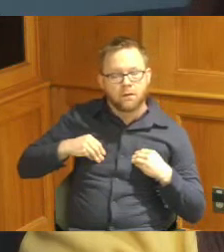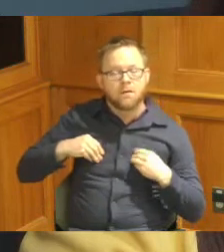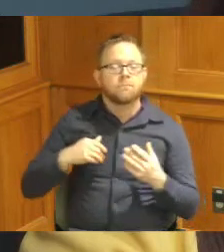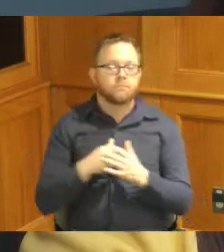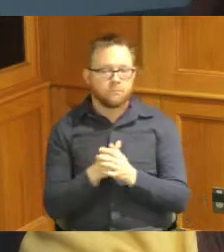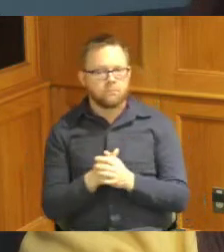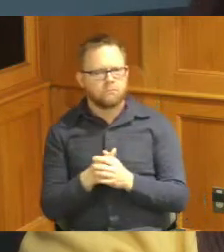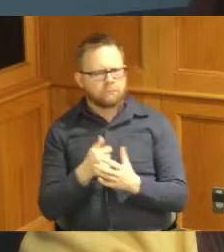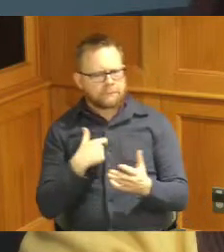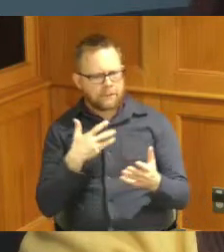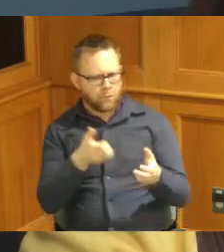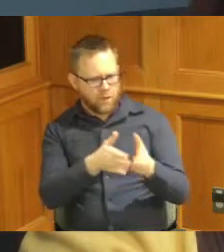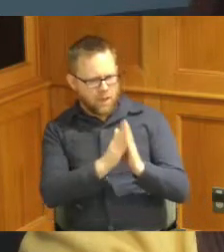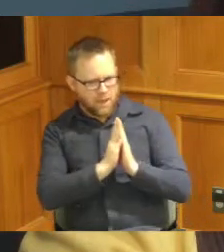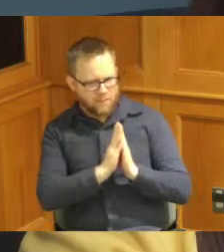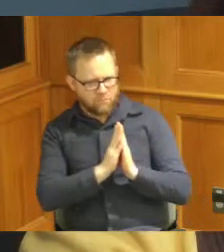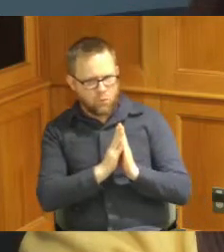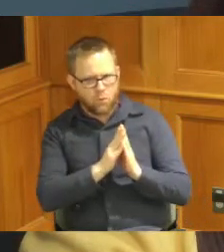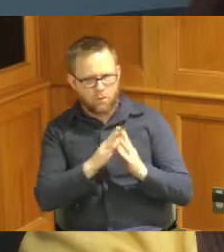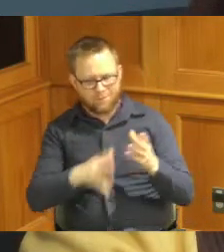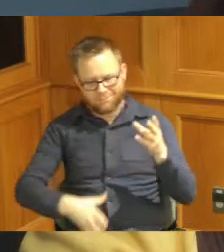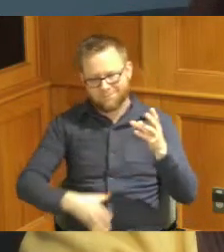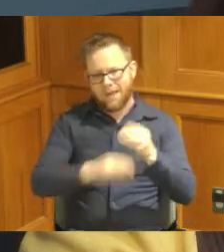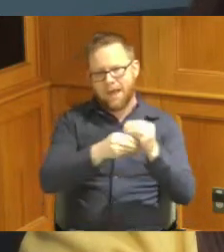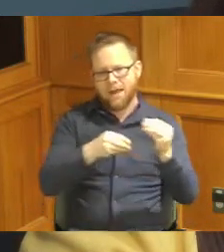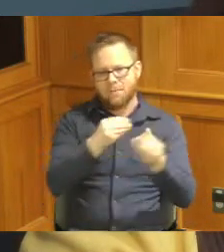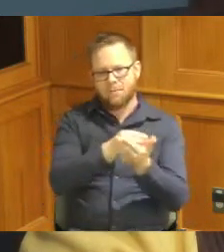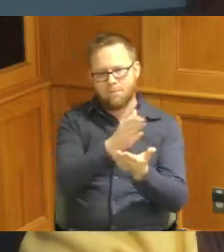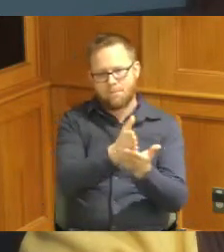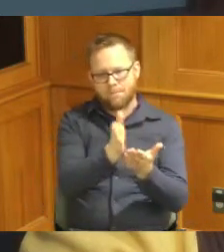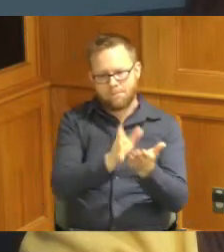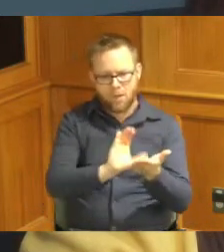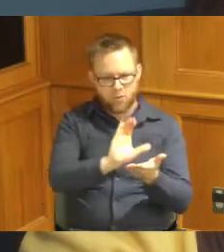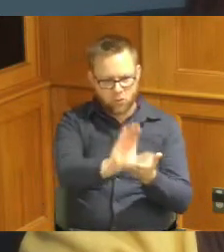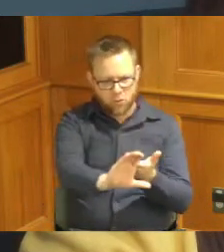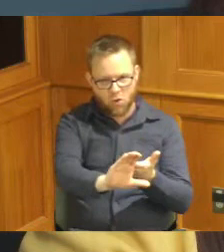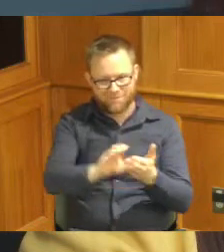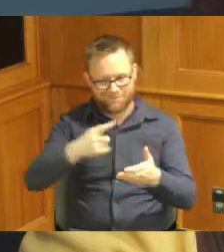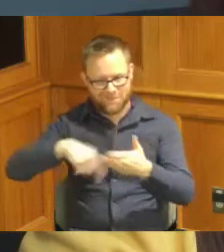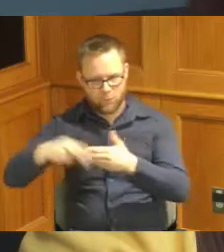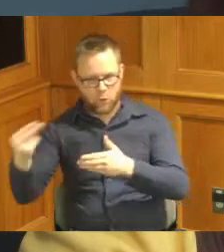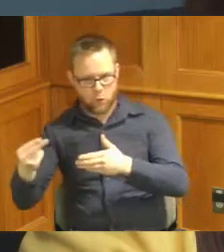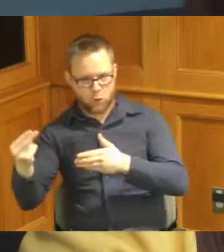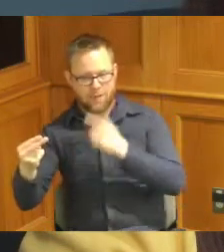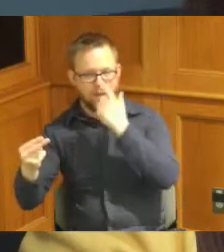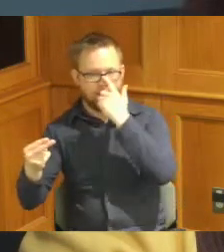to ask for a supplemental budget appropriation on Thursday because I had mentioned I already knew we